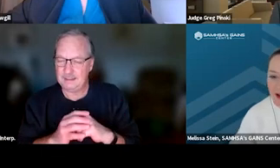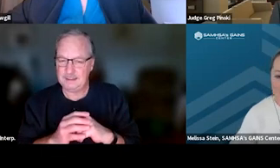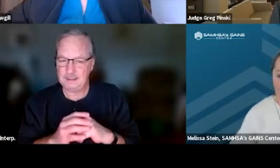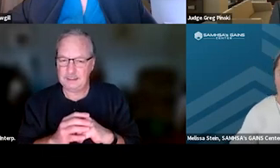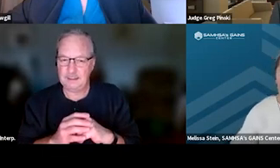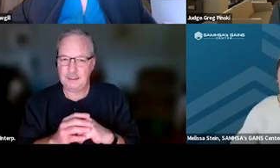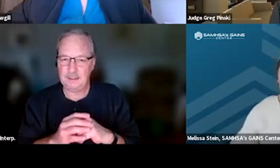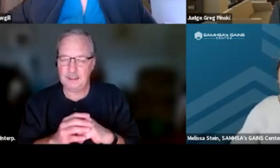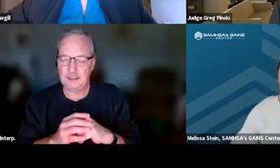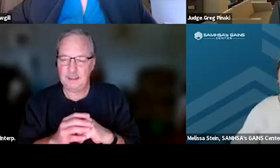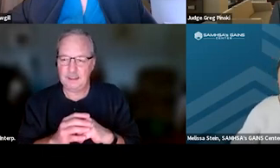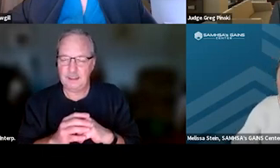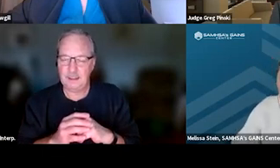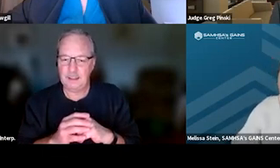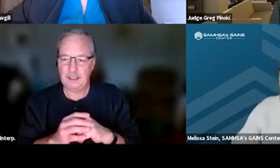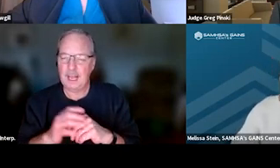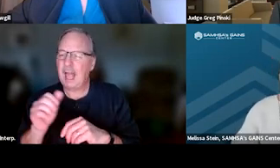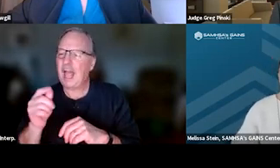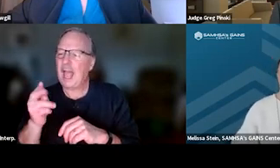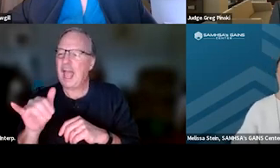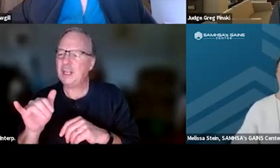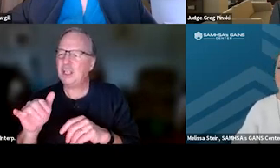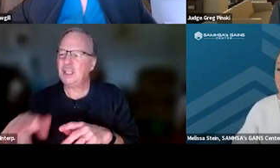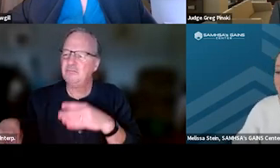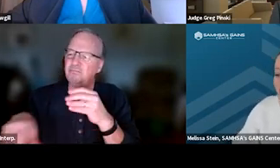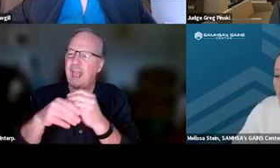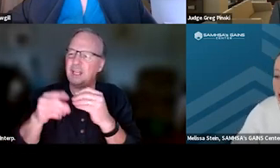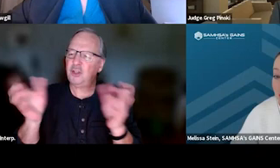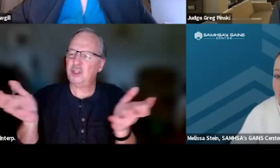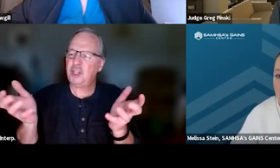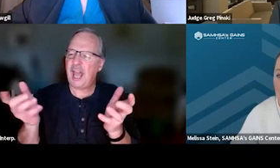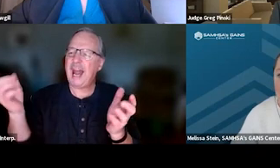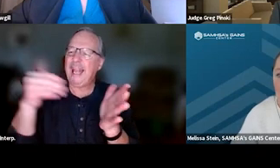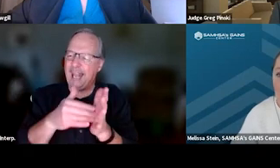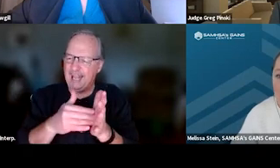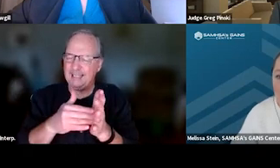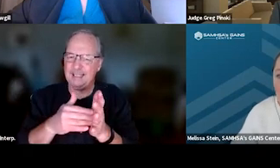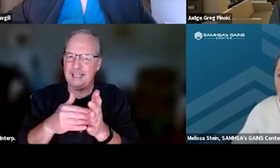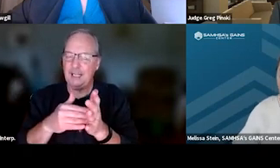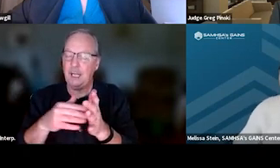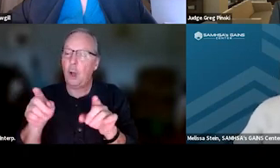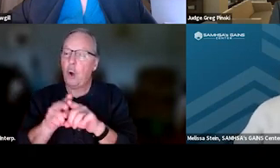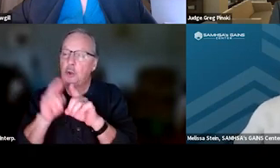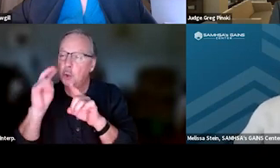And Ashley's putting it in the chat once more. And you also should have just seen a closing poll pop-up